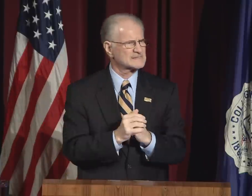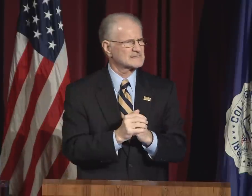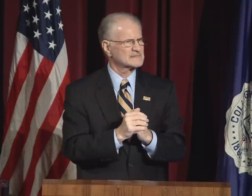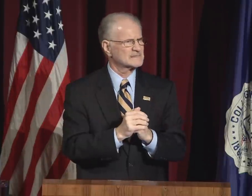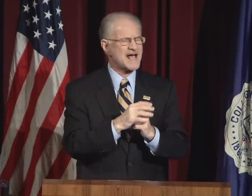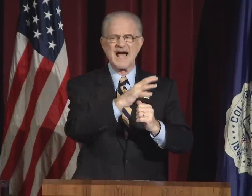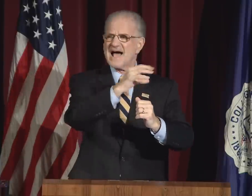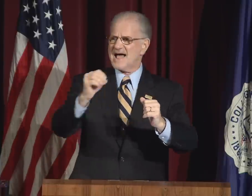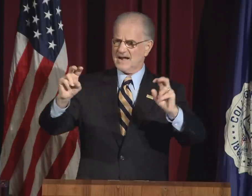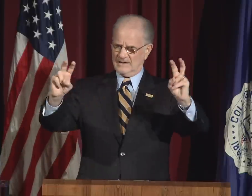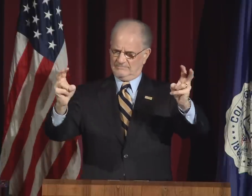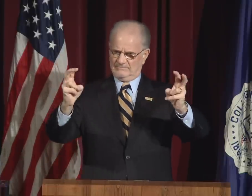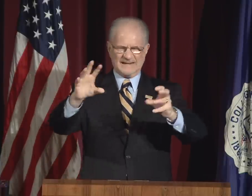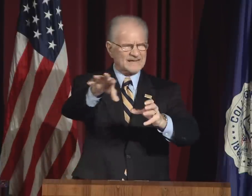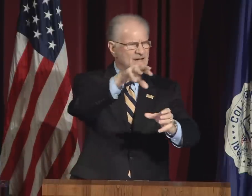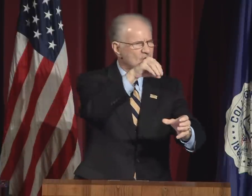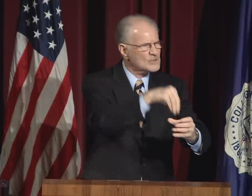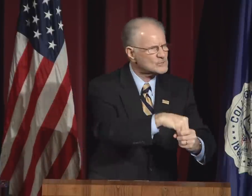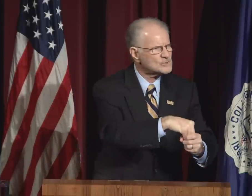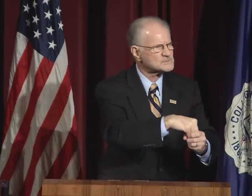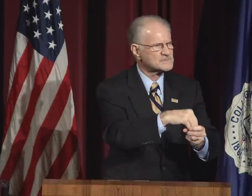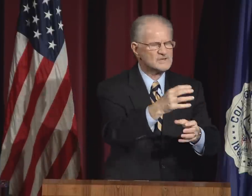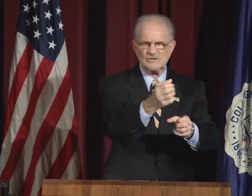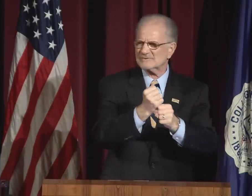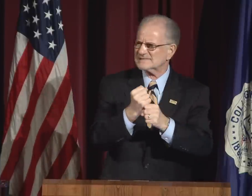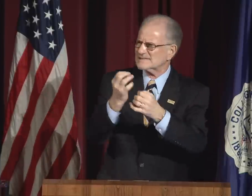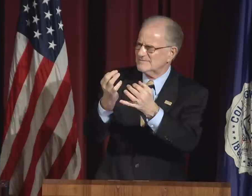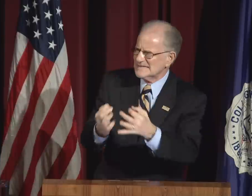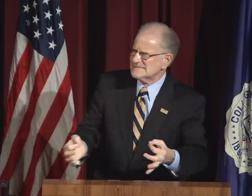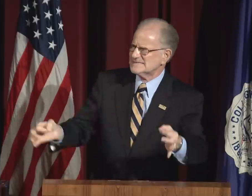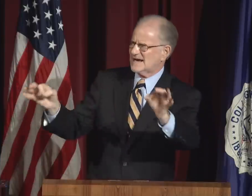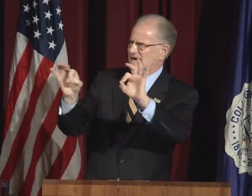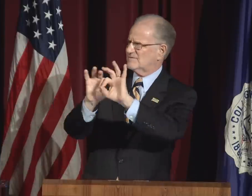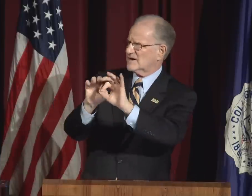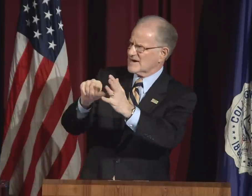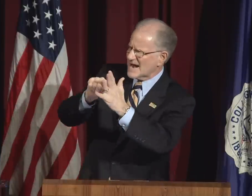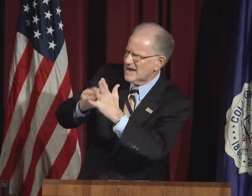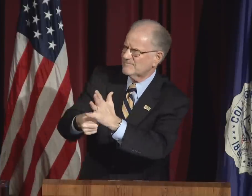Words like "diversity" and "inclusion"